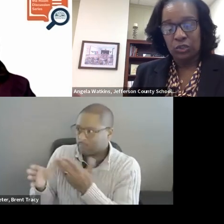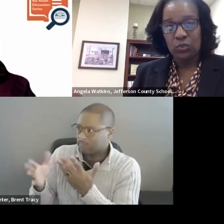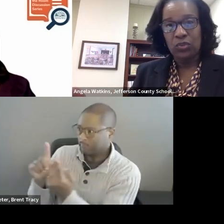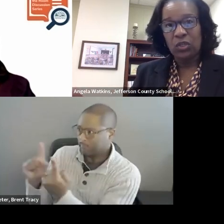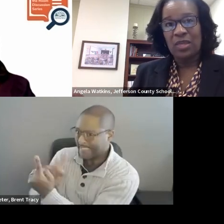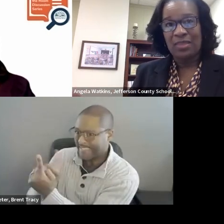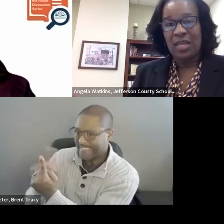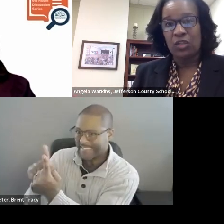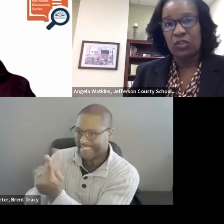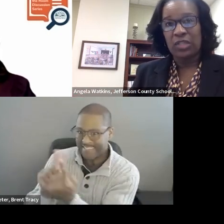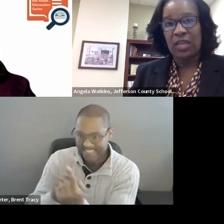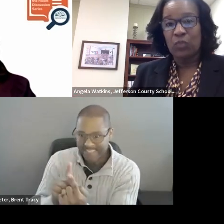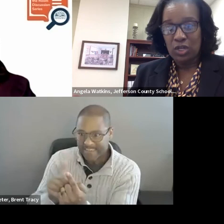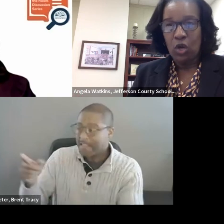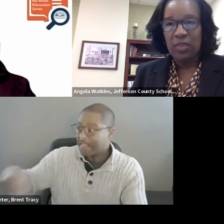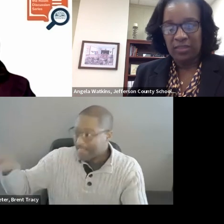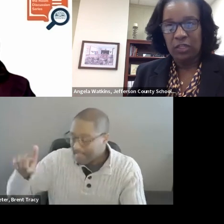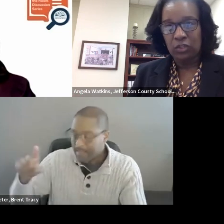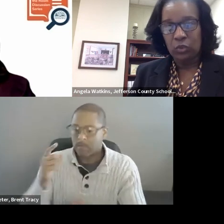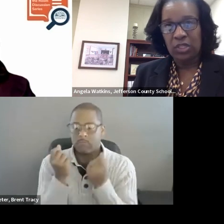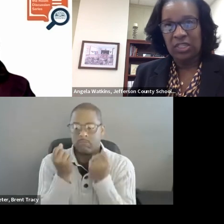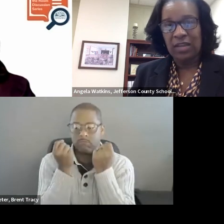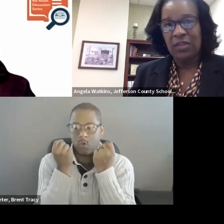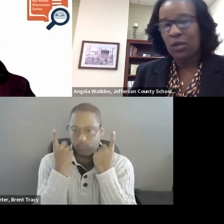shoes so they understand we know there is a shortage out there.